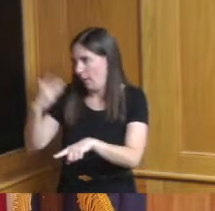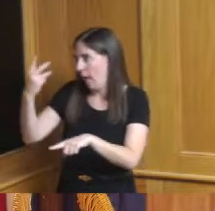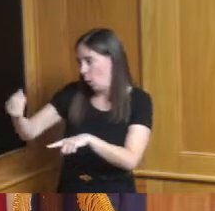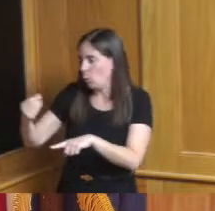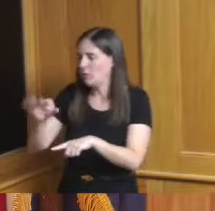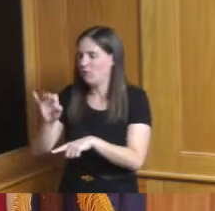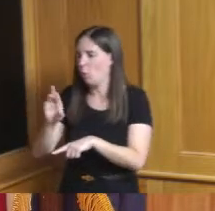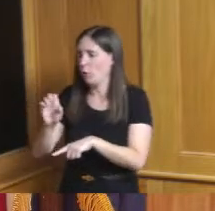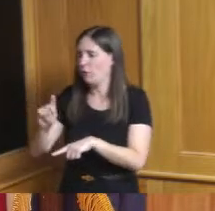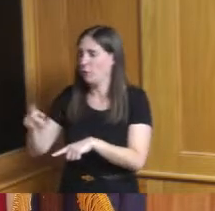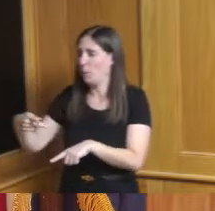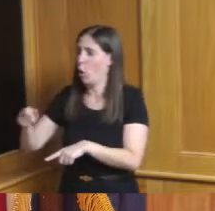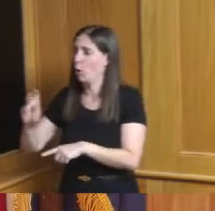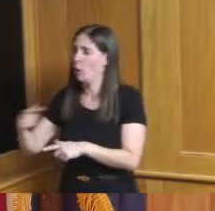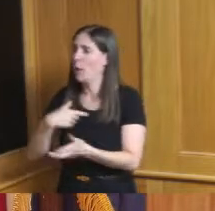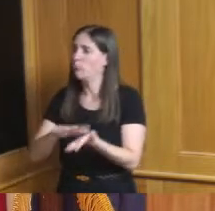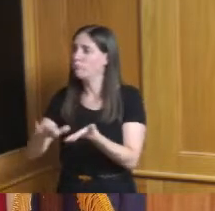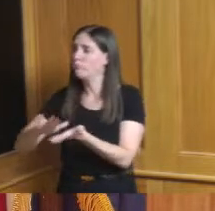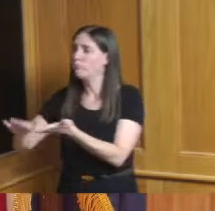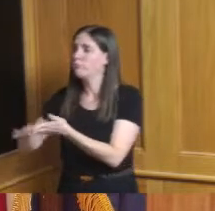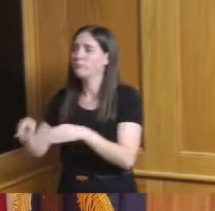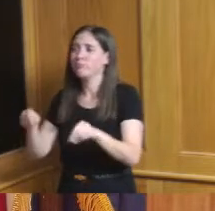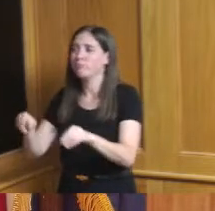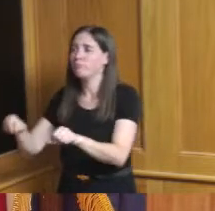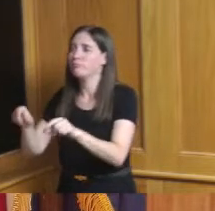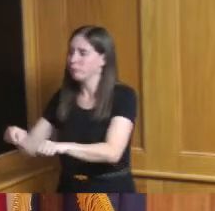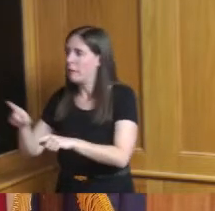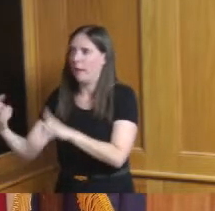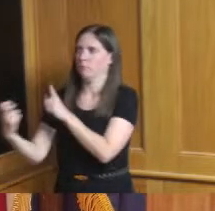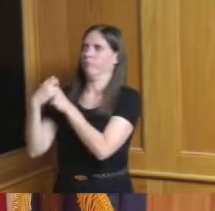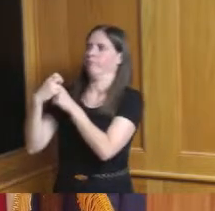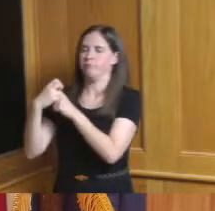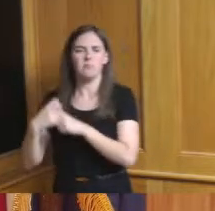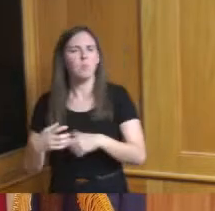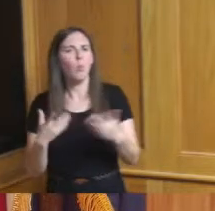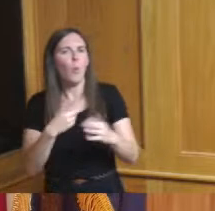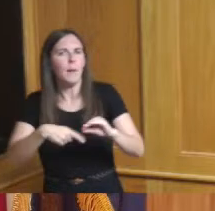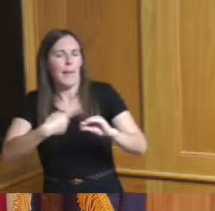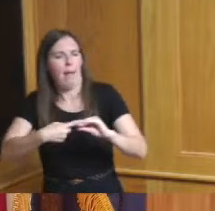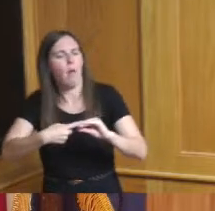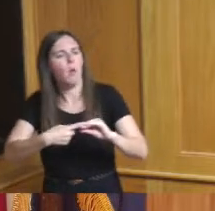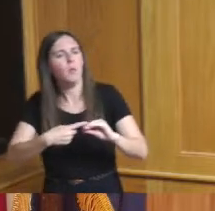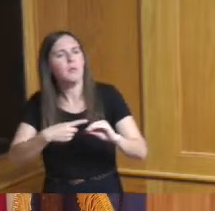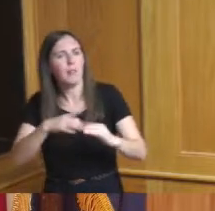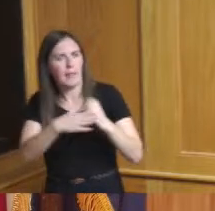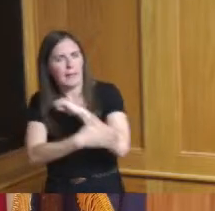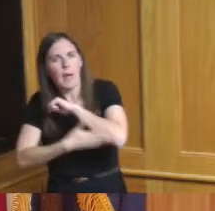money he cornered me on about what about you know the county doing something in Forest Park I know